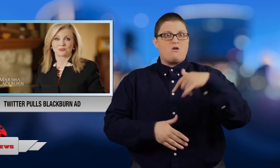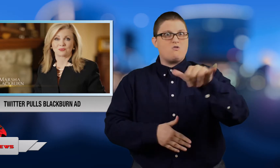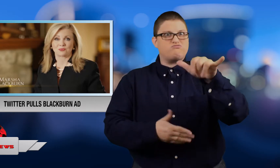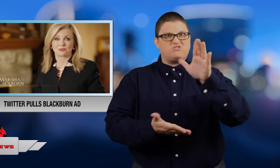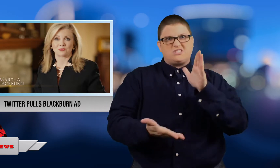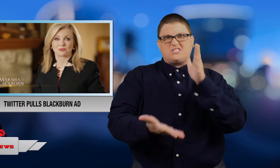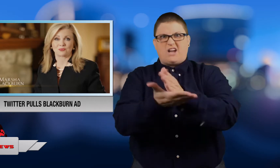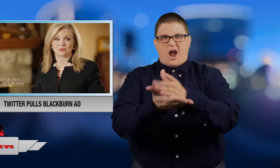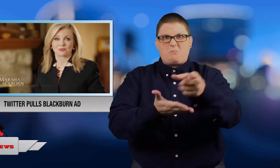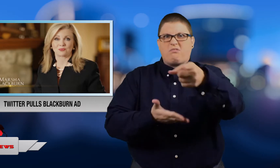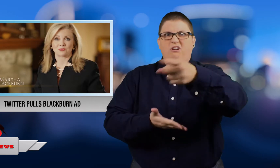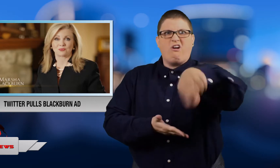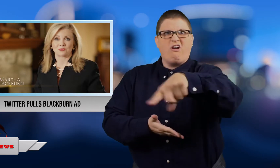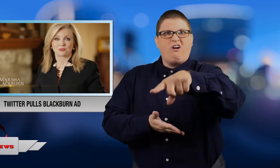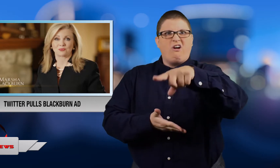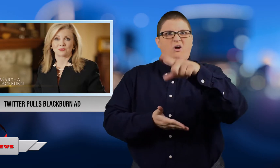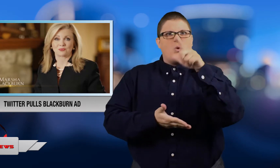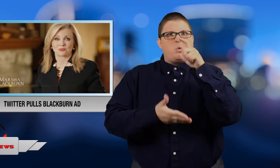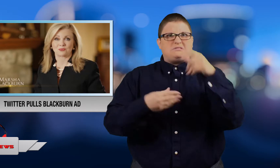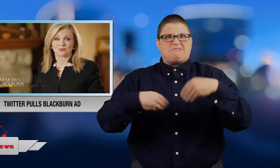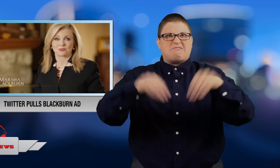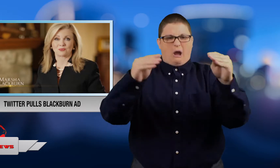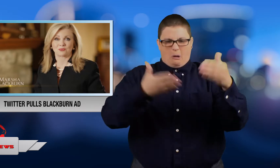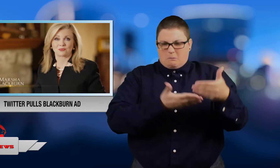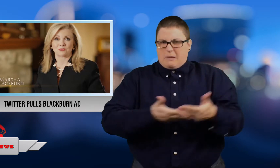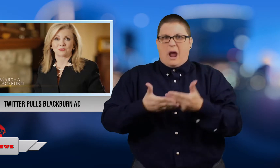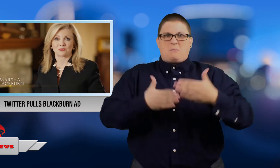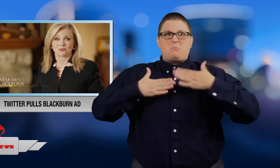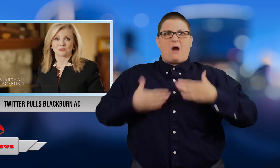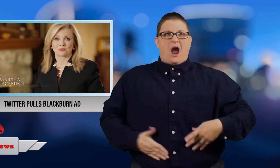and we stopped the sale of baby parts.